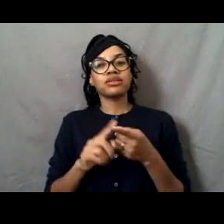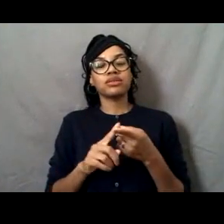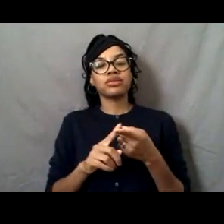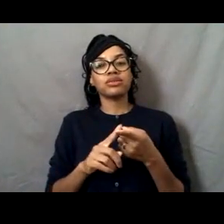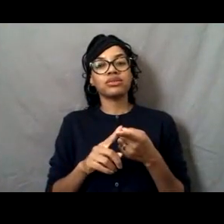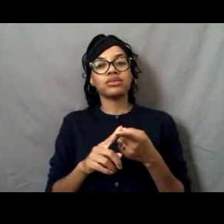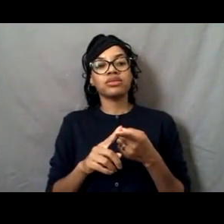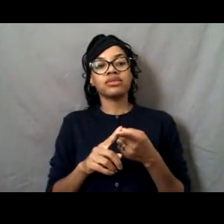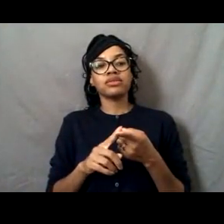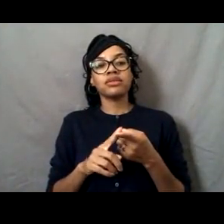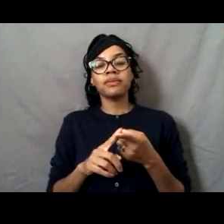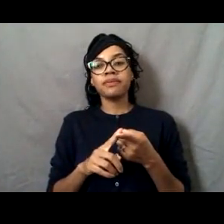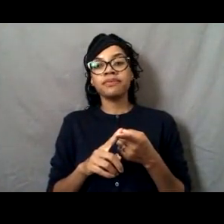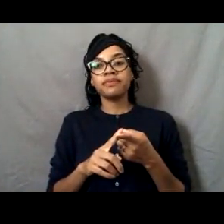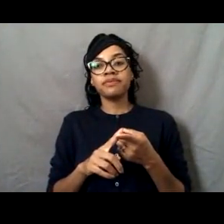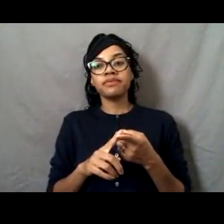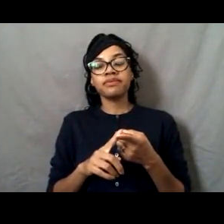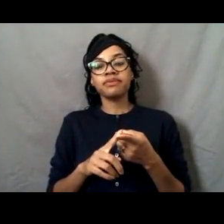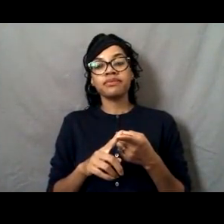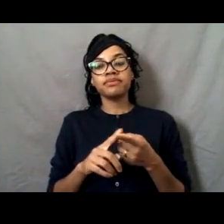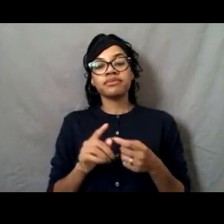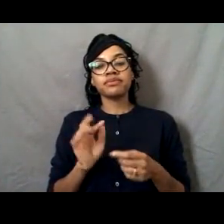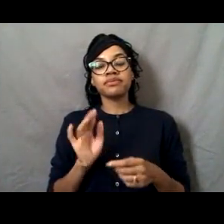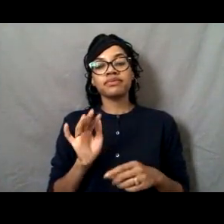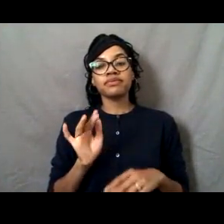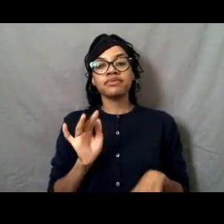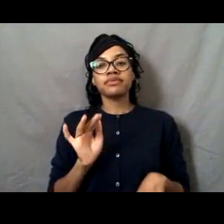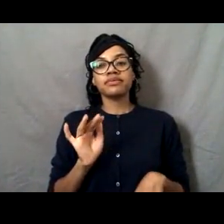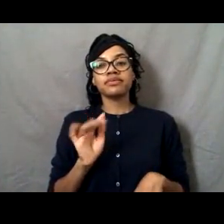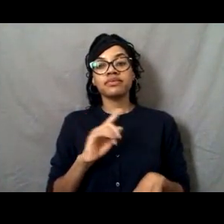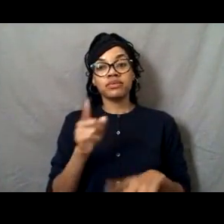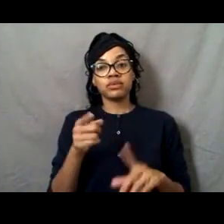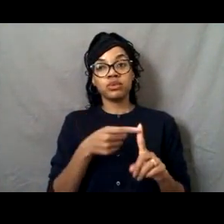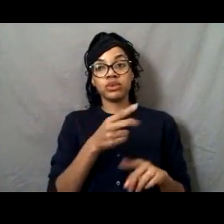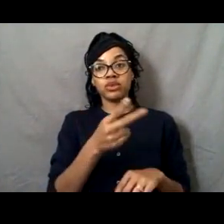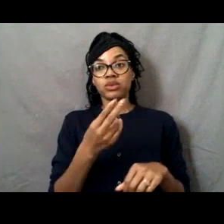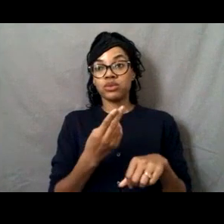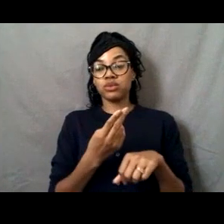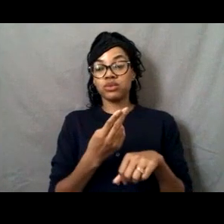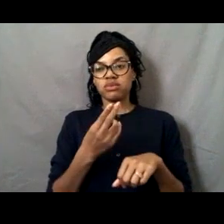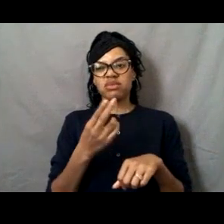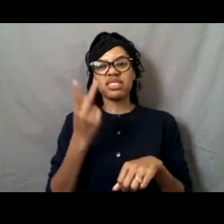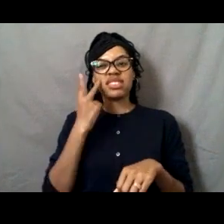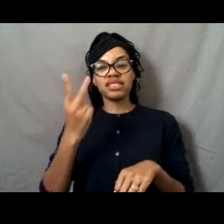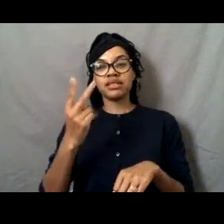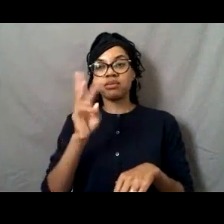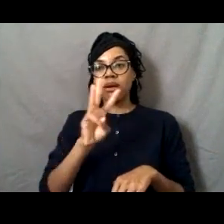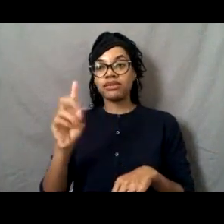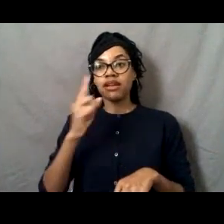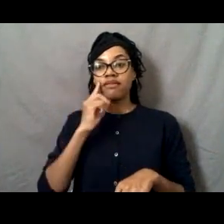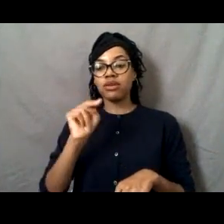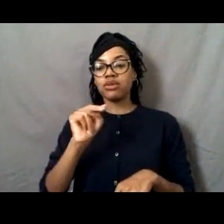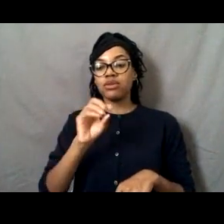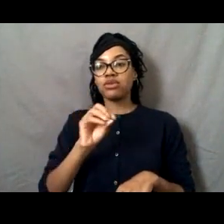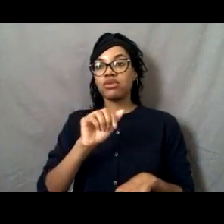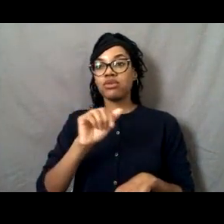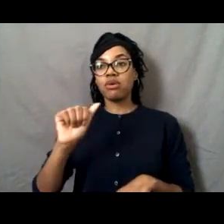when you looked up your, the website for the NOAA Corps did it have information on how to apply